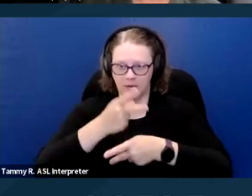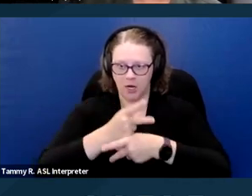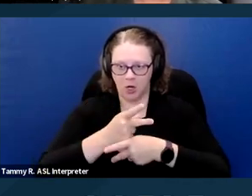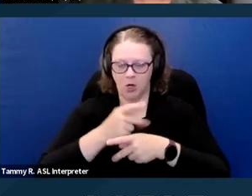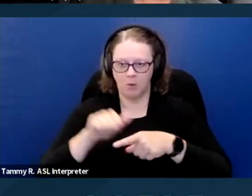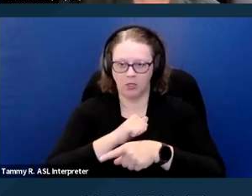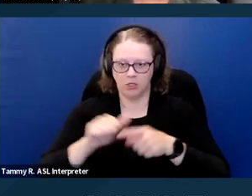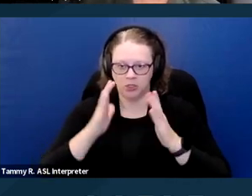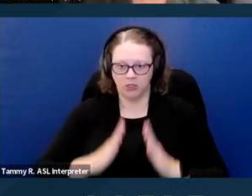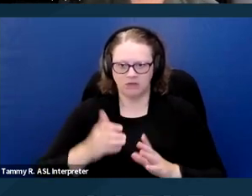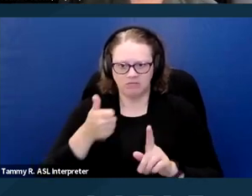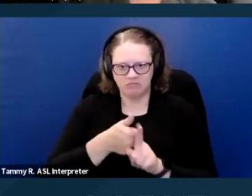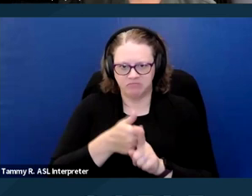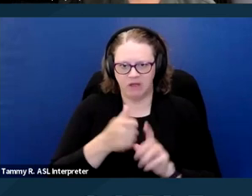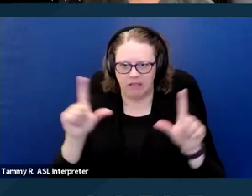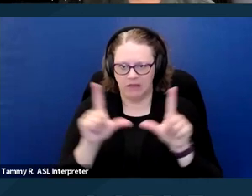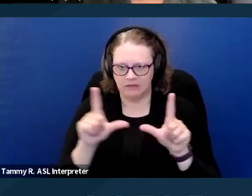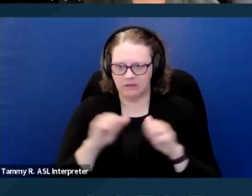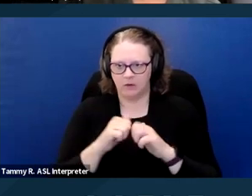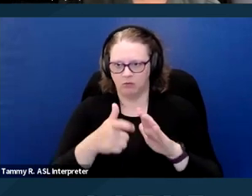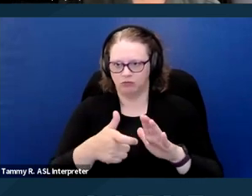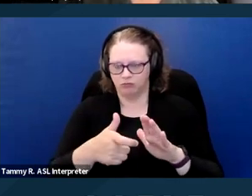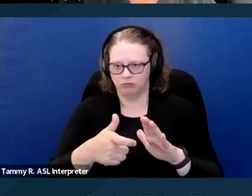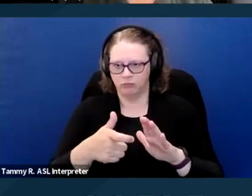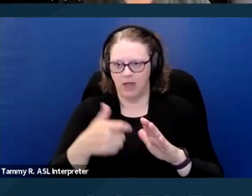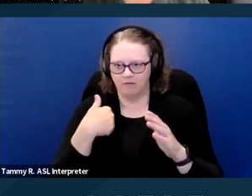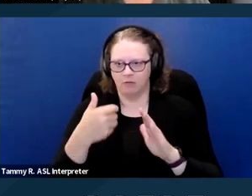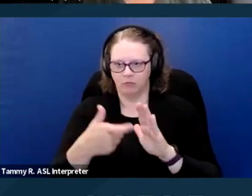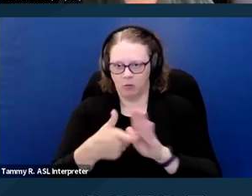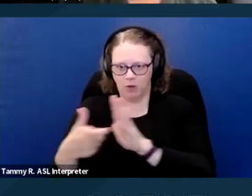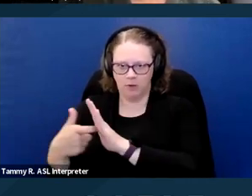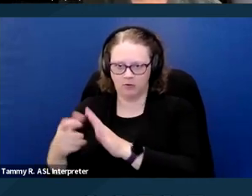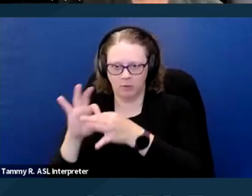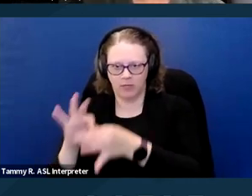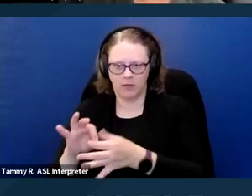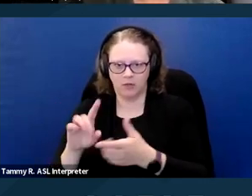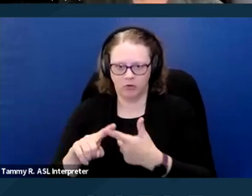and regulated pursuant to certain provisions of California's business and professions code.